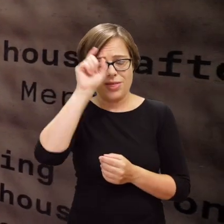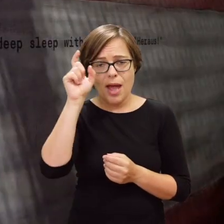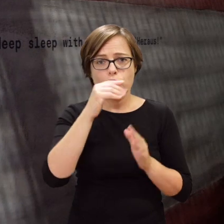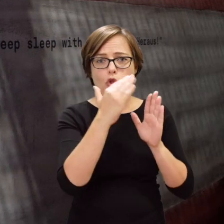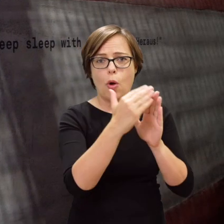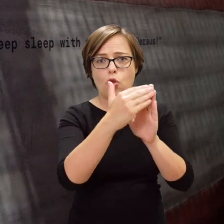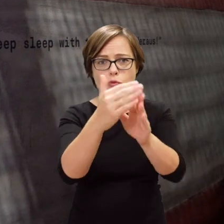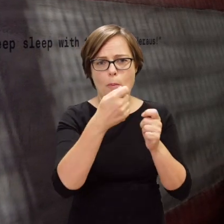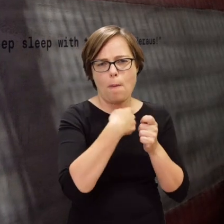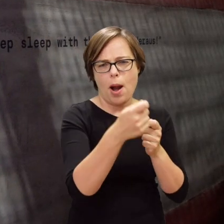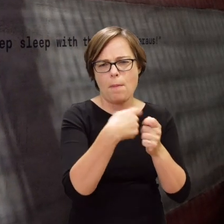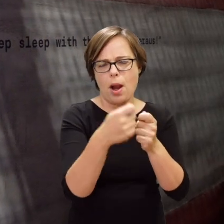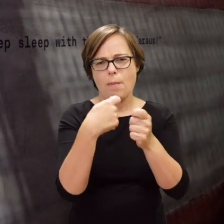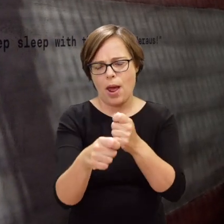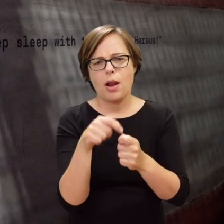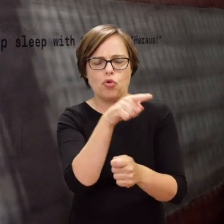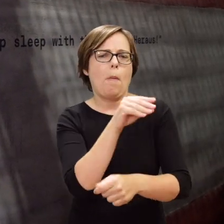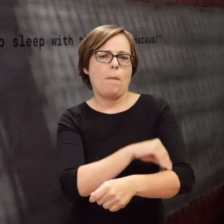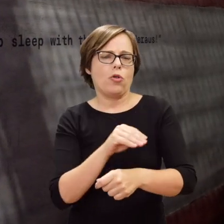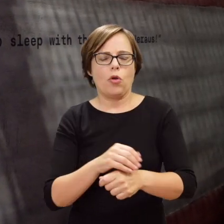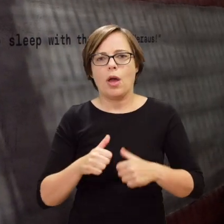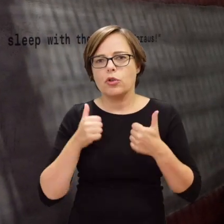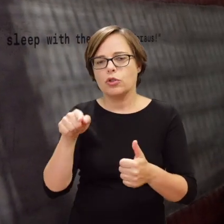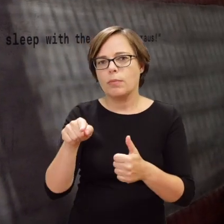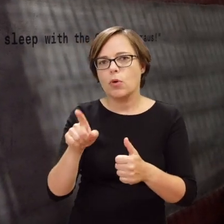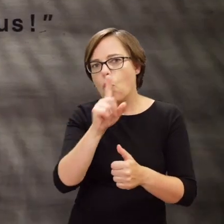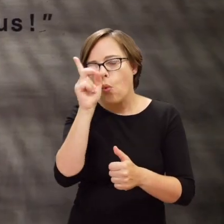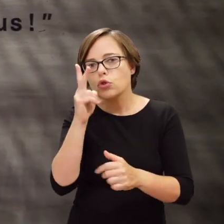after another on fire, which was their way of fighting the civilians who remained in hiding.